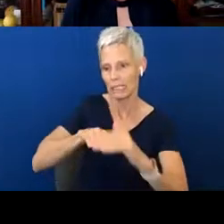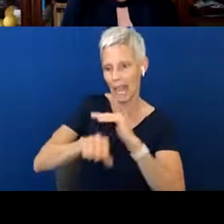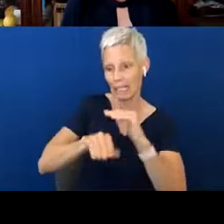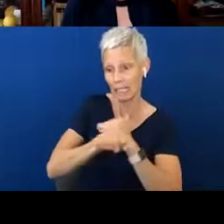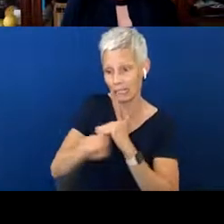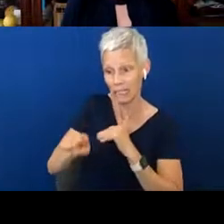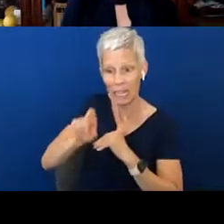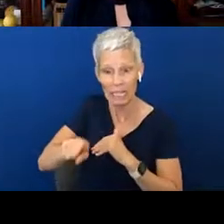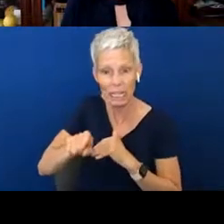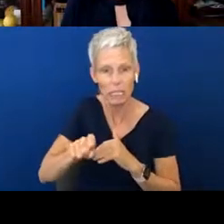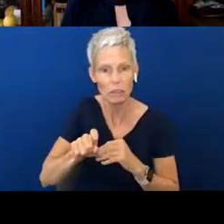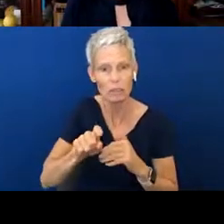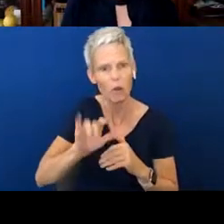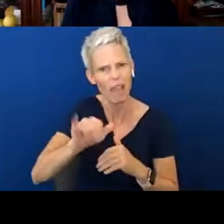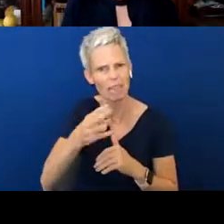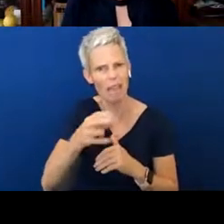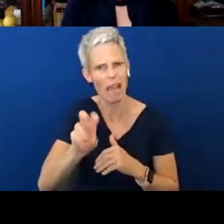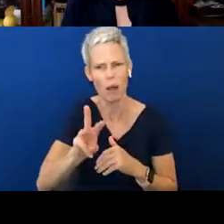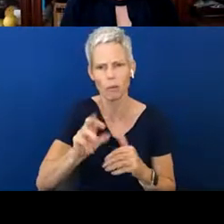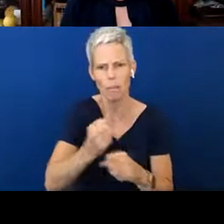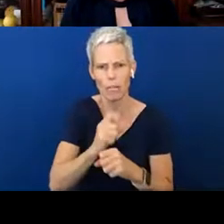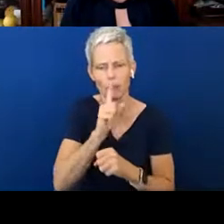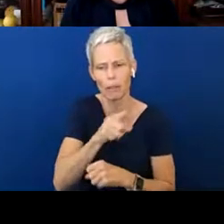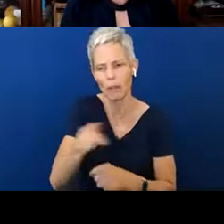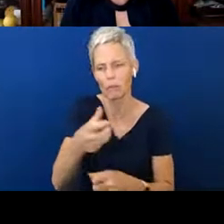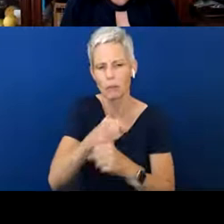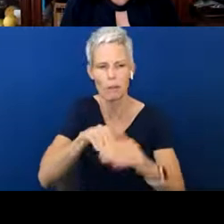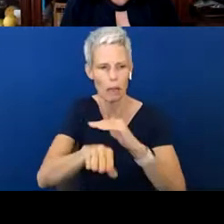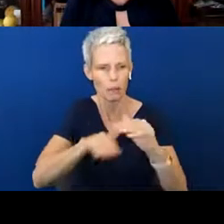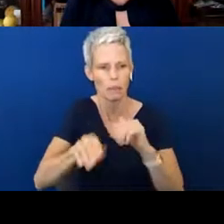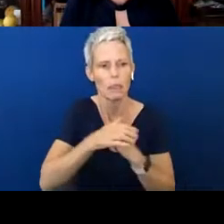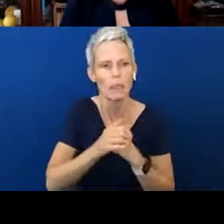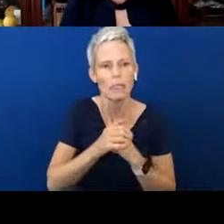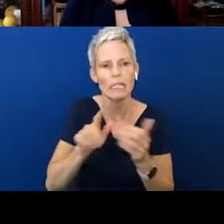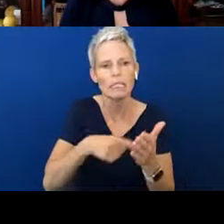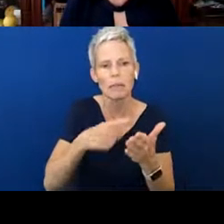Following your child's lead and pace. It's hard sometimes to slow down.